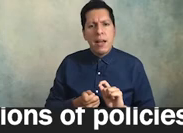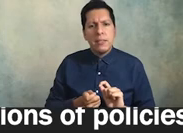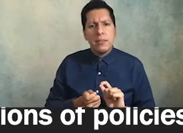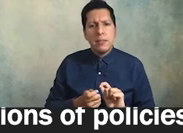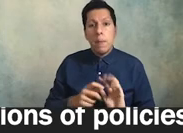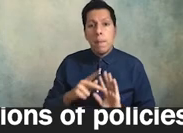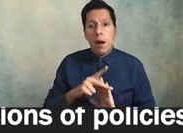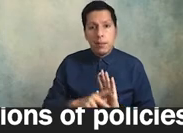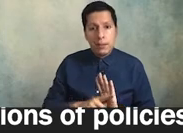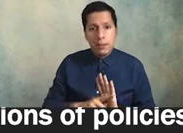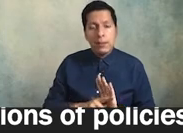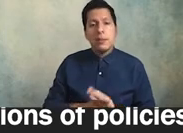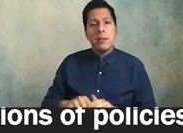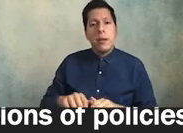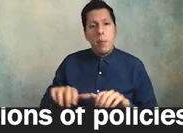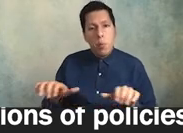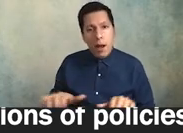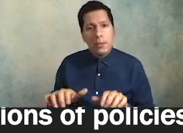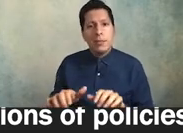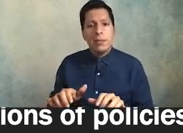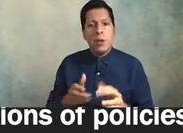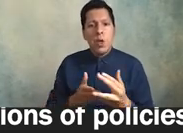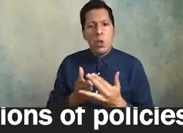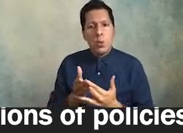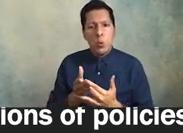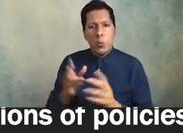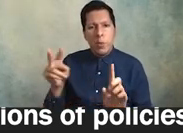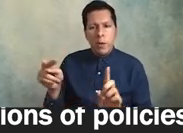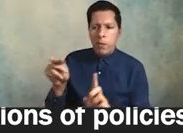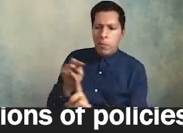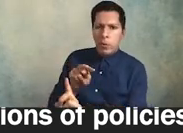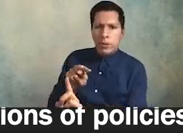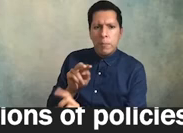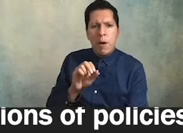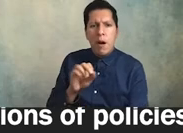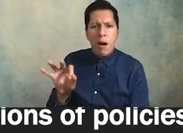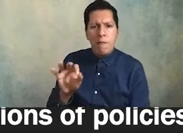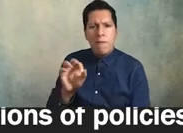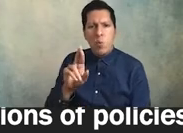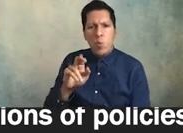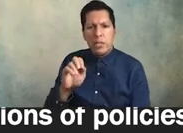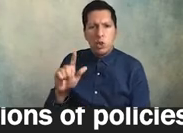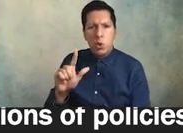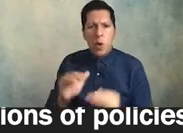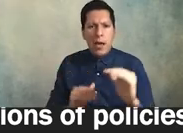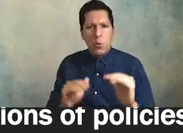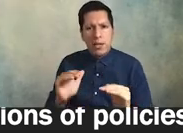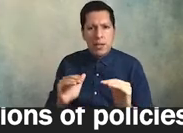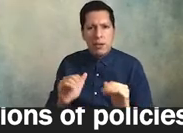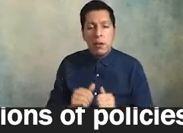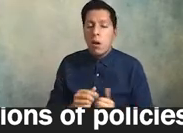and our practices through the prism of racial equity the truth is at most higher ed institutions